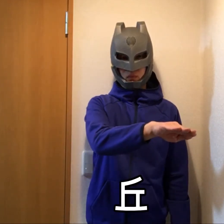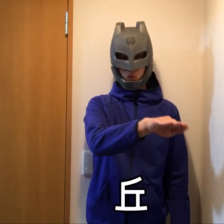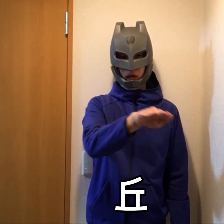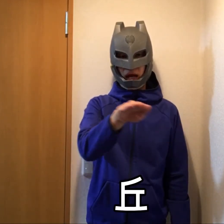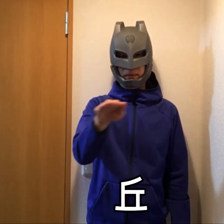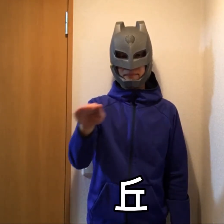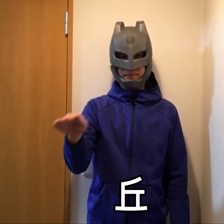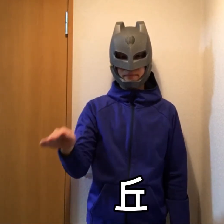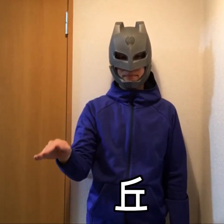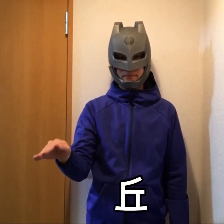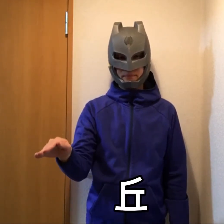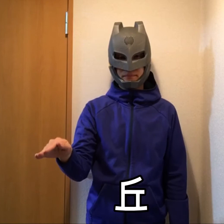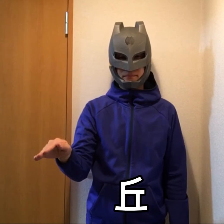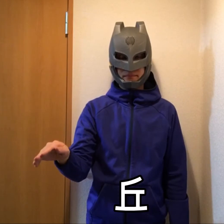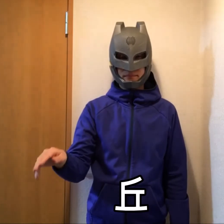Hill